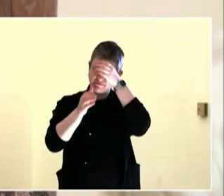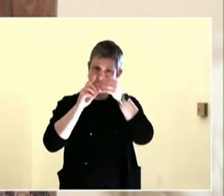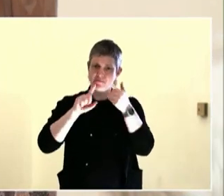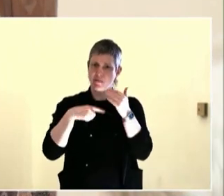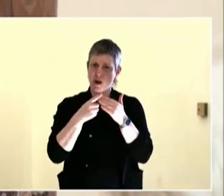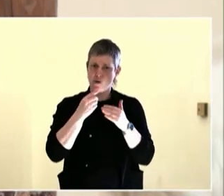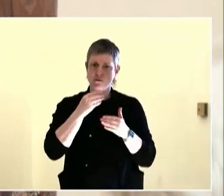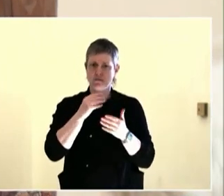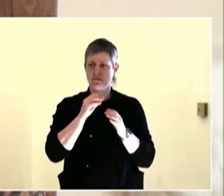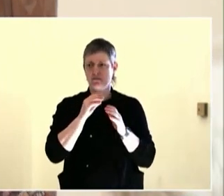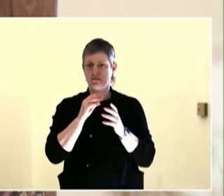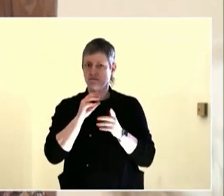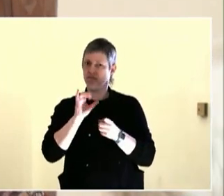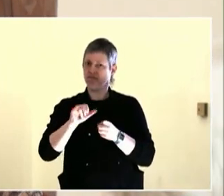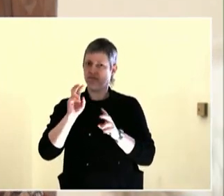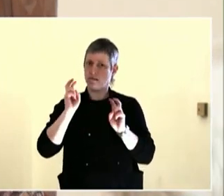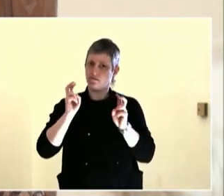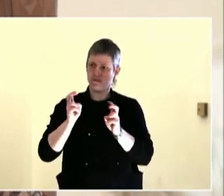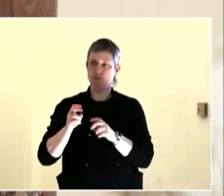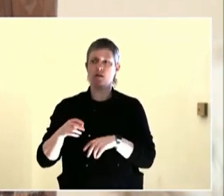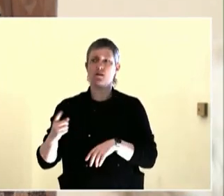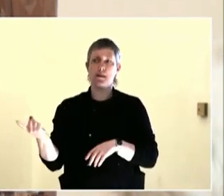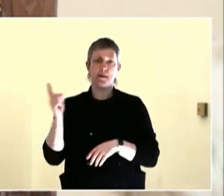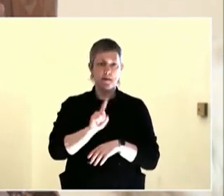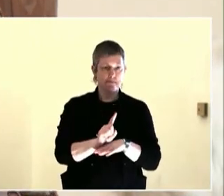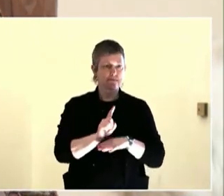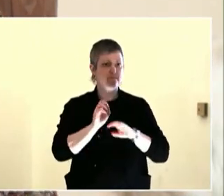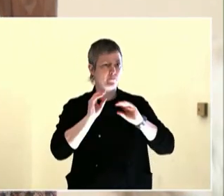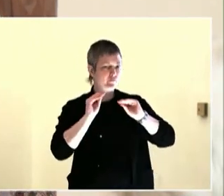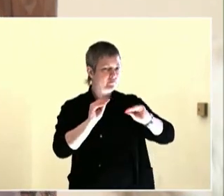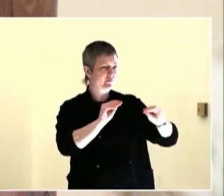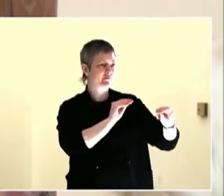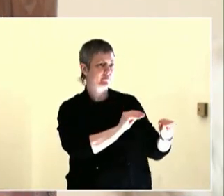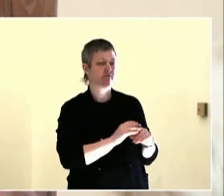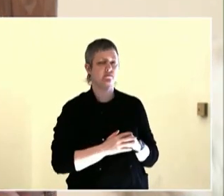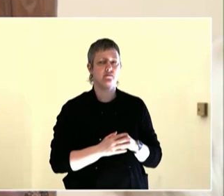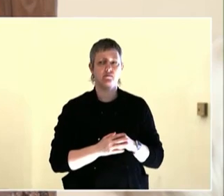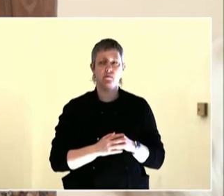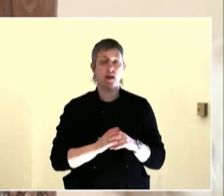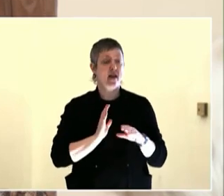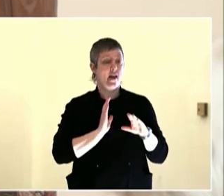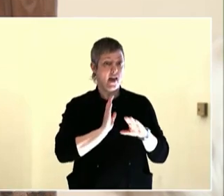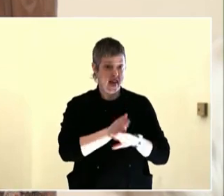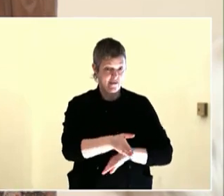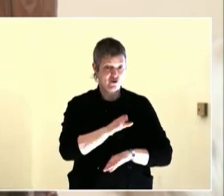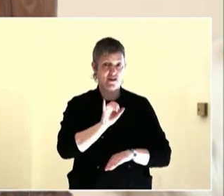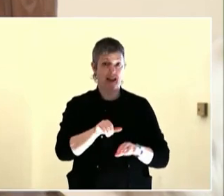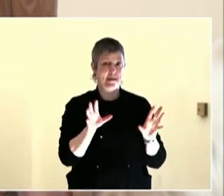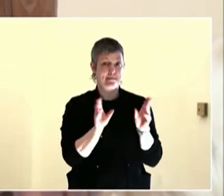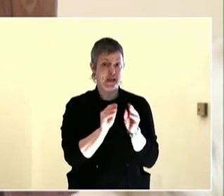compelled to share a couple of truths about this work. Again, I think this is a truism,